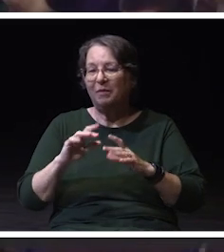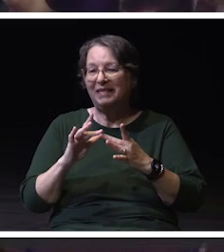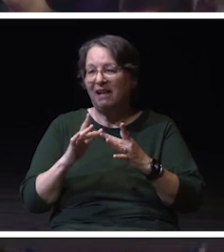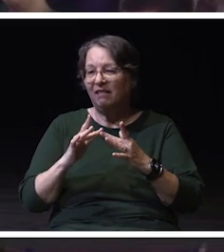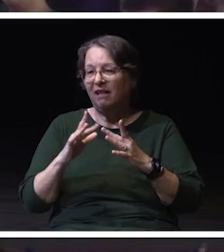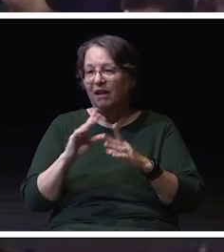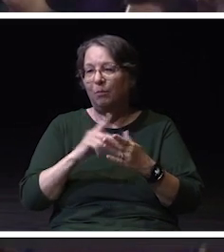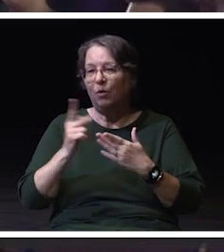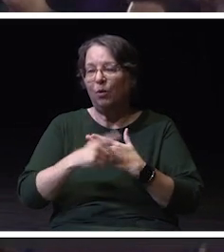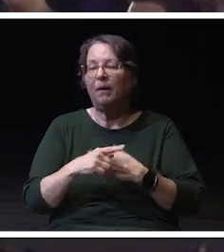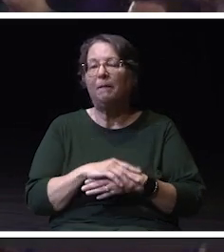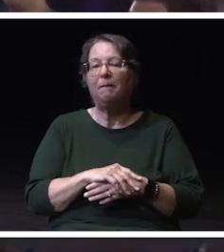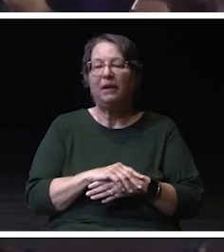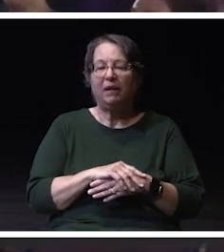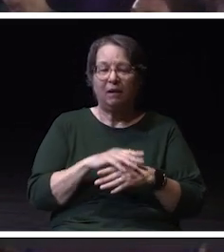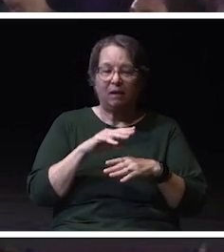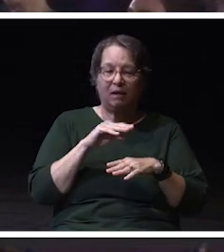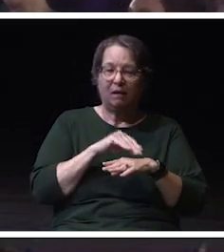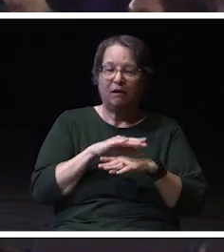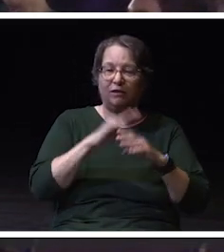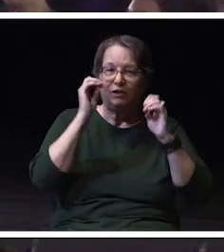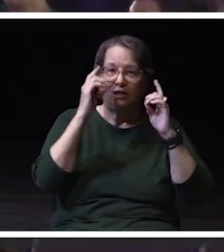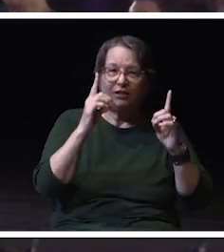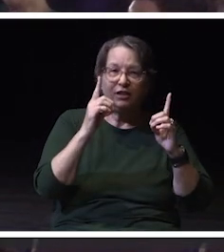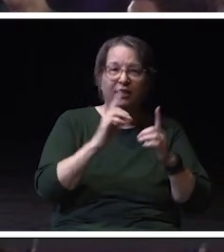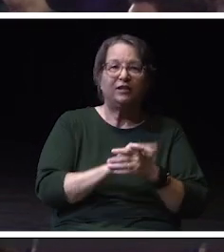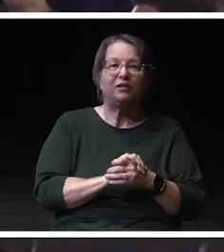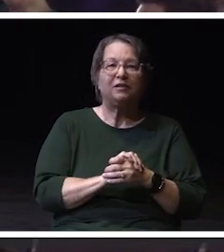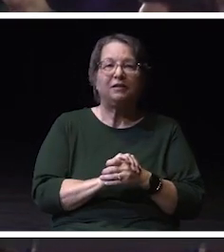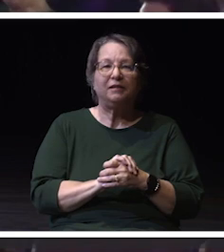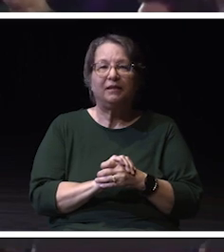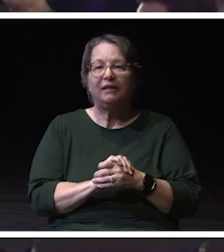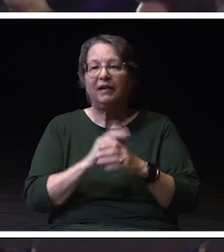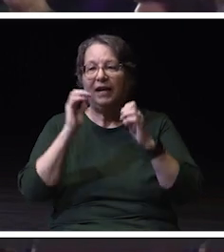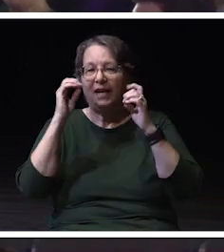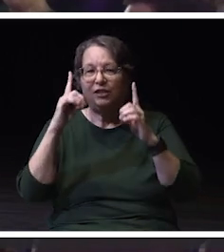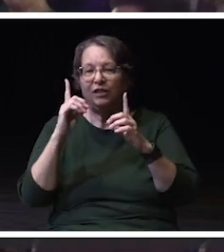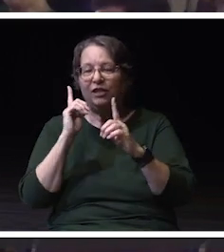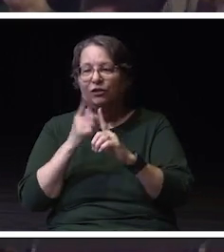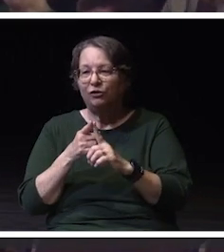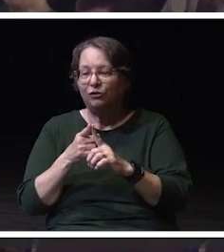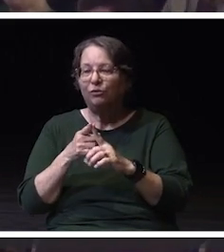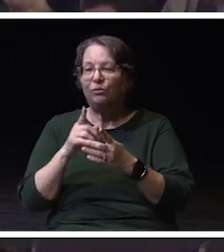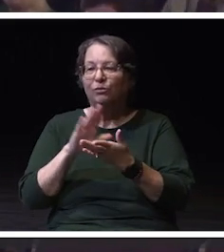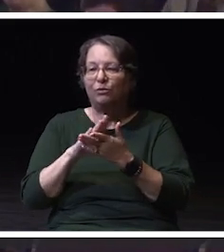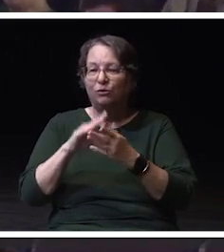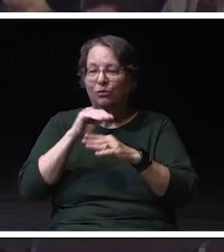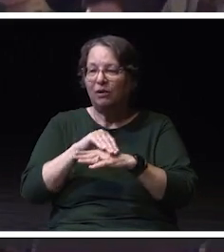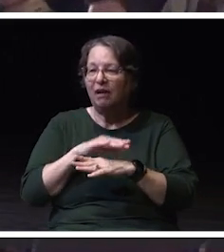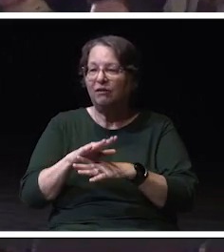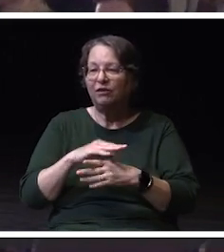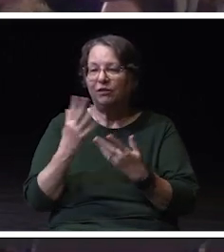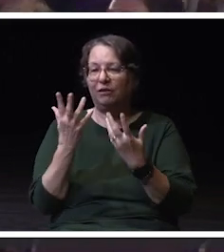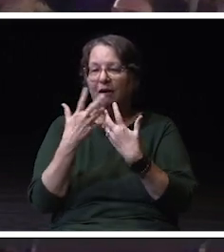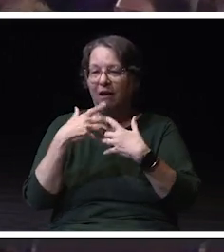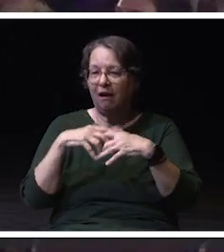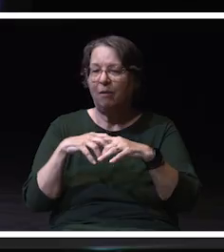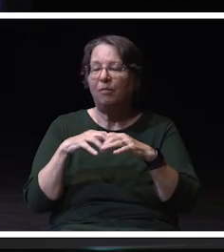counselor educations, Educator to School Counselor Hybrid program, and a Master's in Reading and Dyslexia.